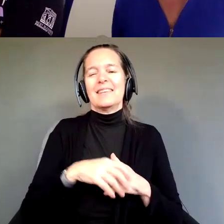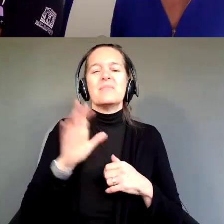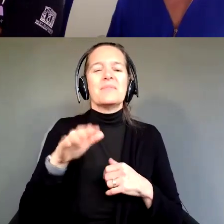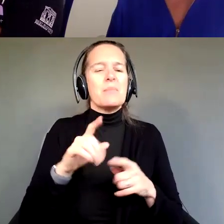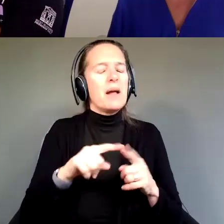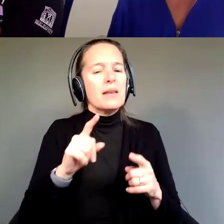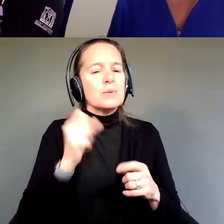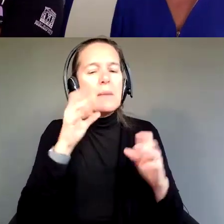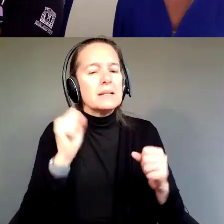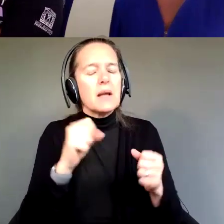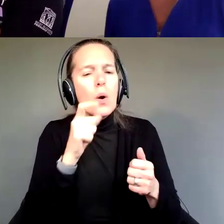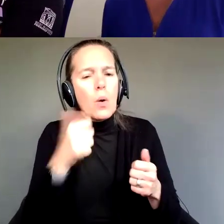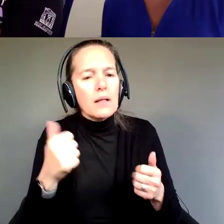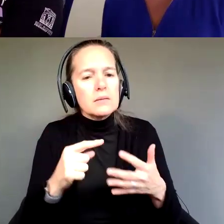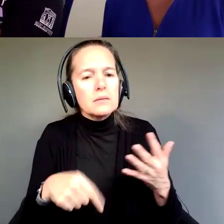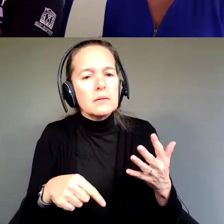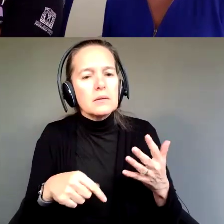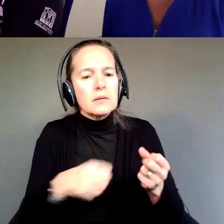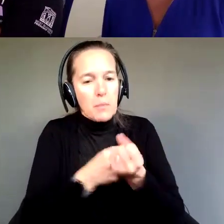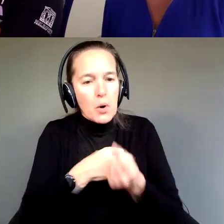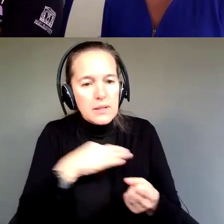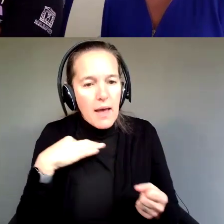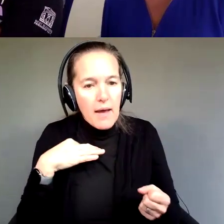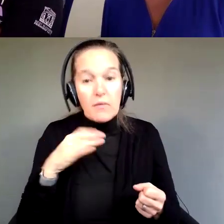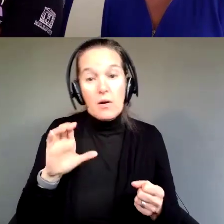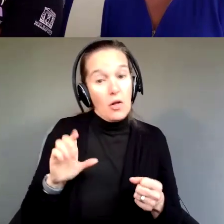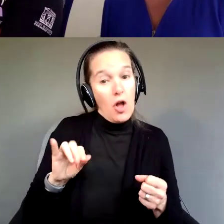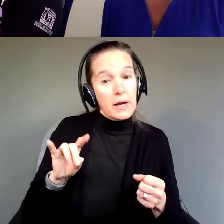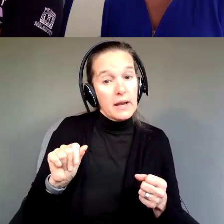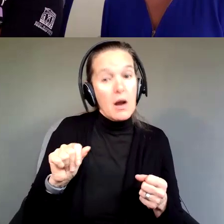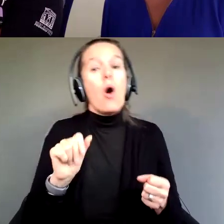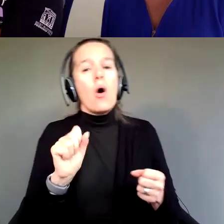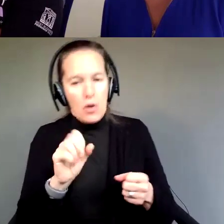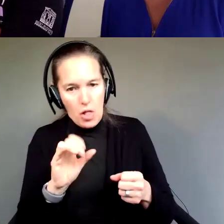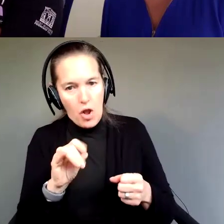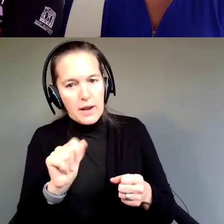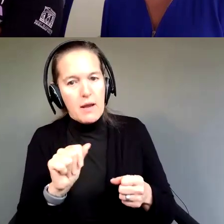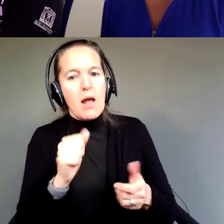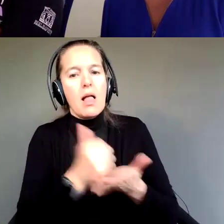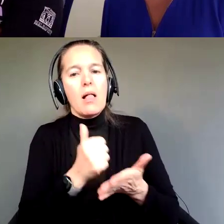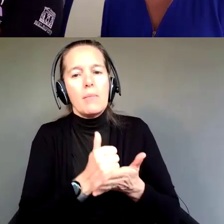You've had support staff, you said. Claudia. Claudia has helped. Just the community.